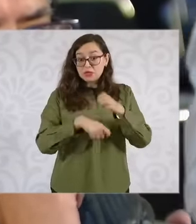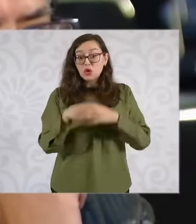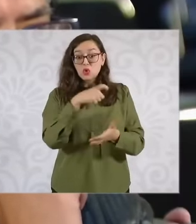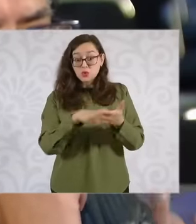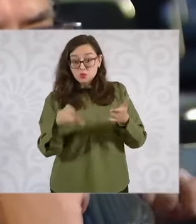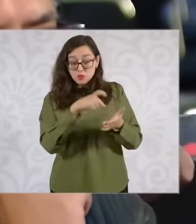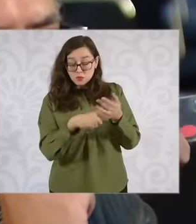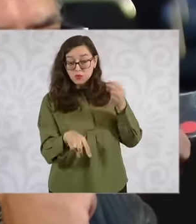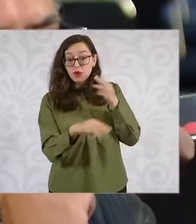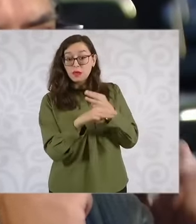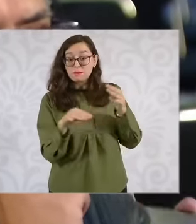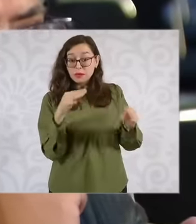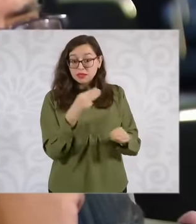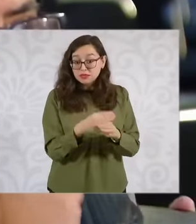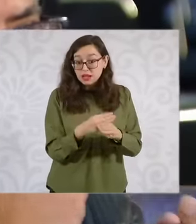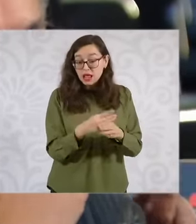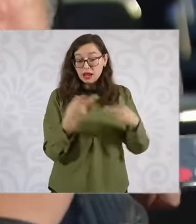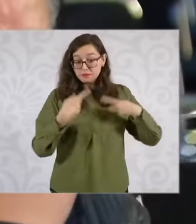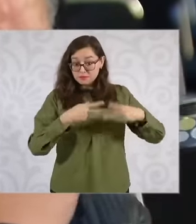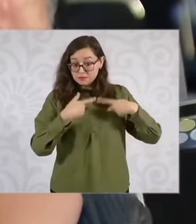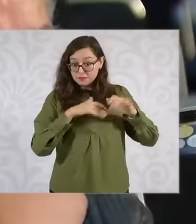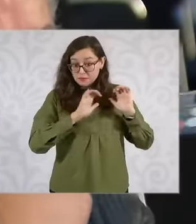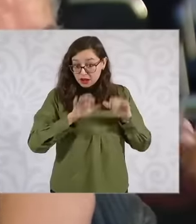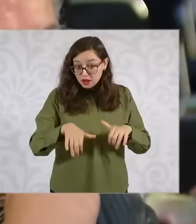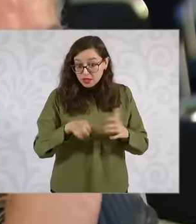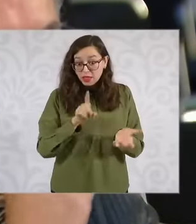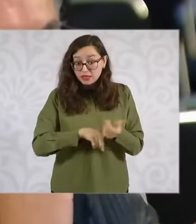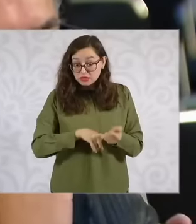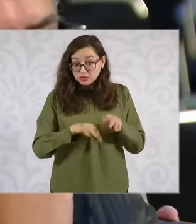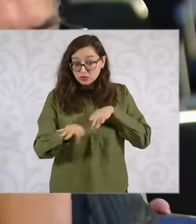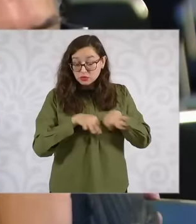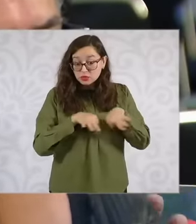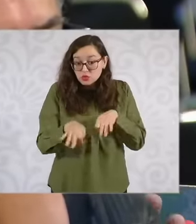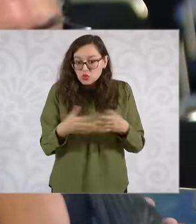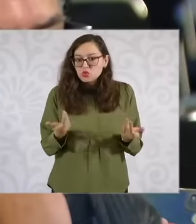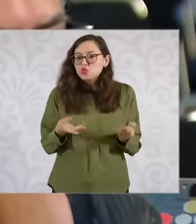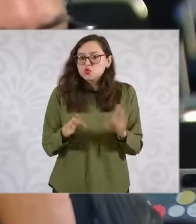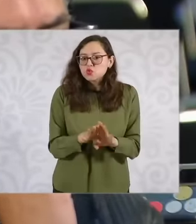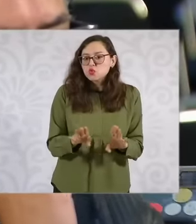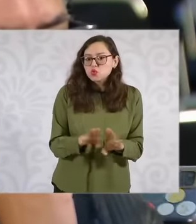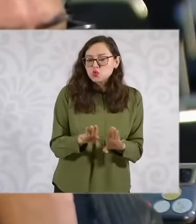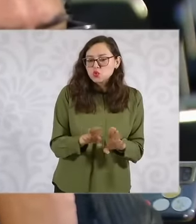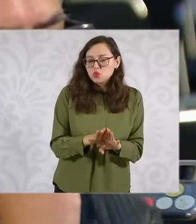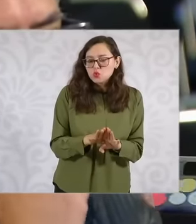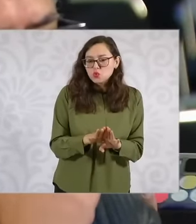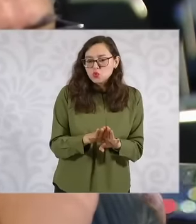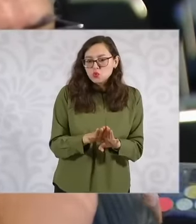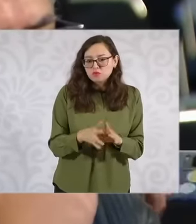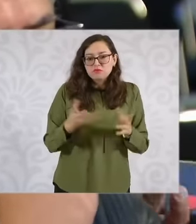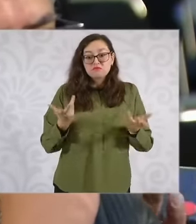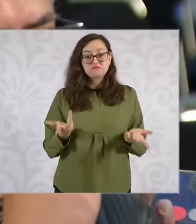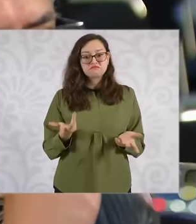materials, hire the personnel, what would the management of this company that, as far as I remember,